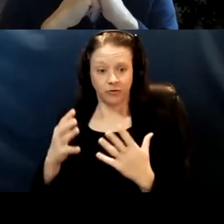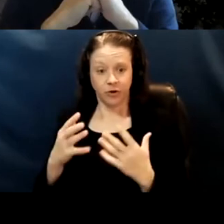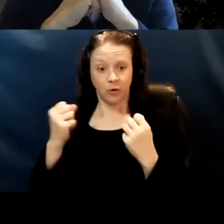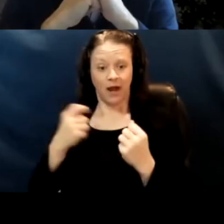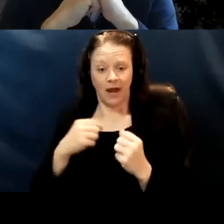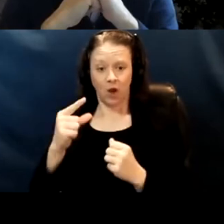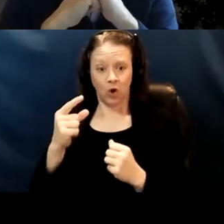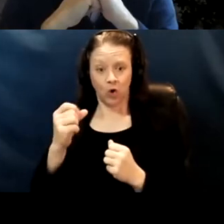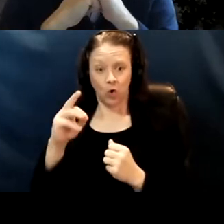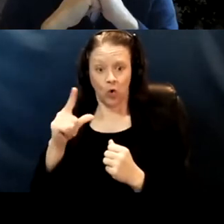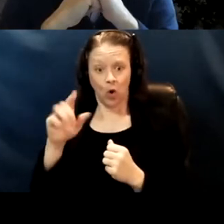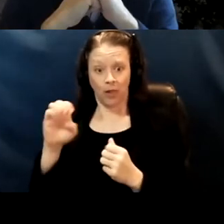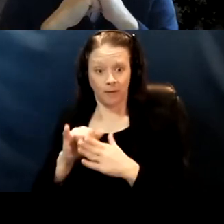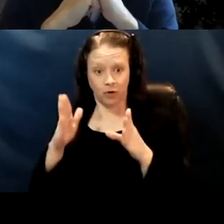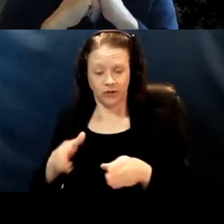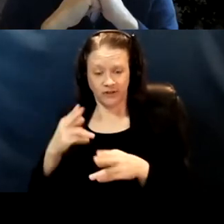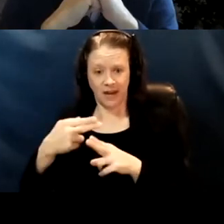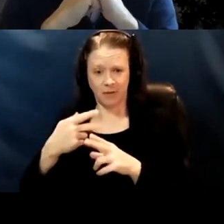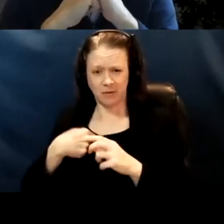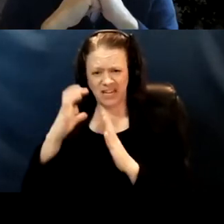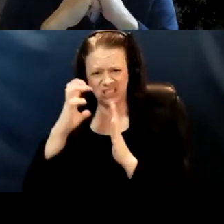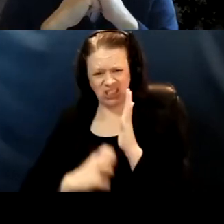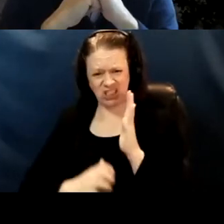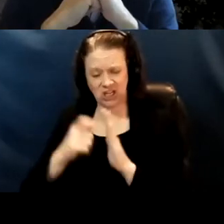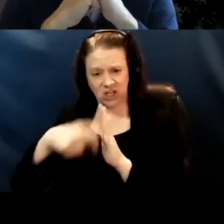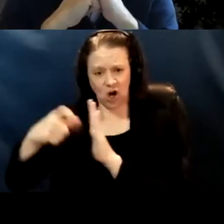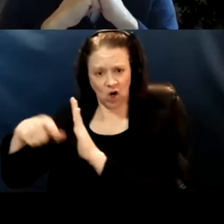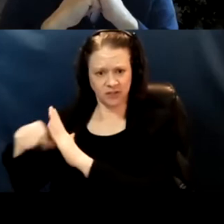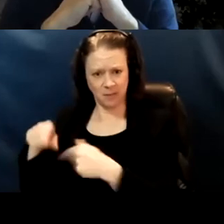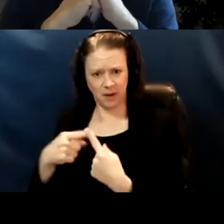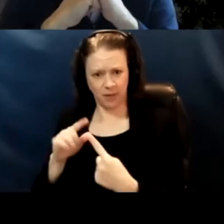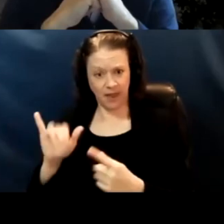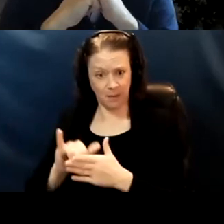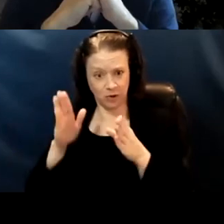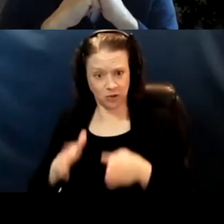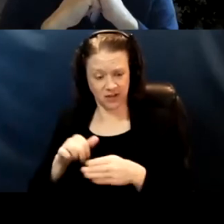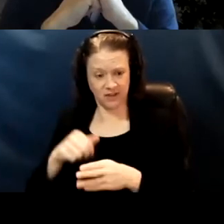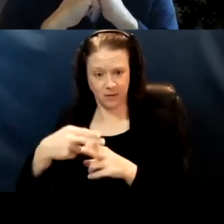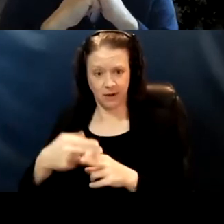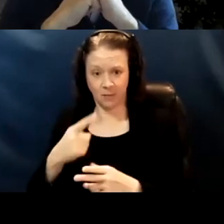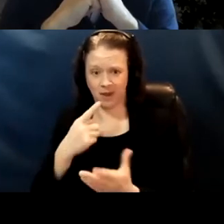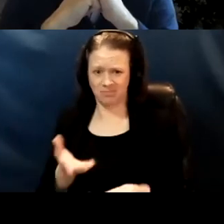and there's so many newspaper articles about this individual and their work. And I just thought what evidence of a broken system.